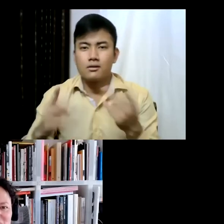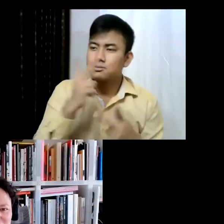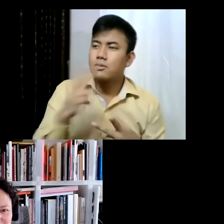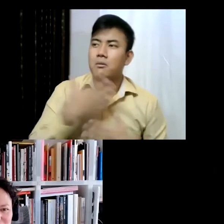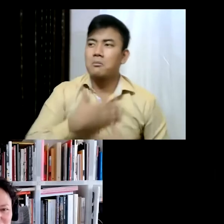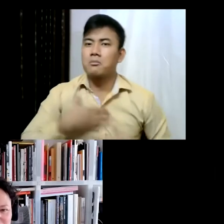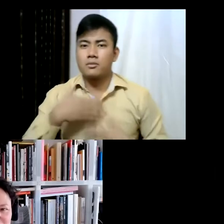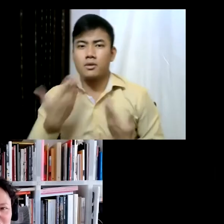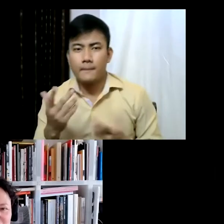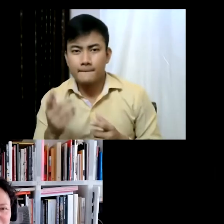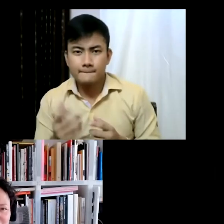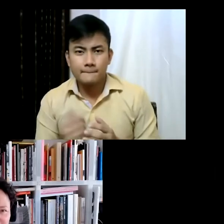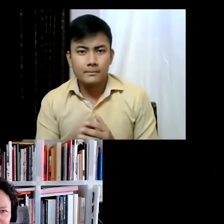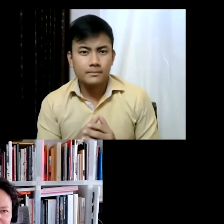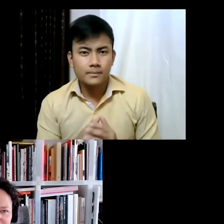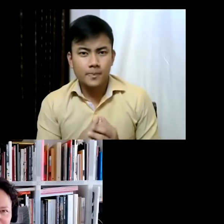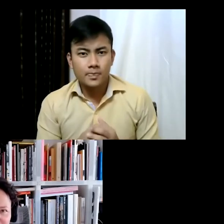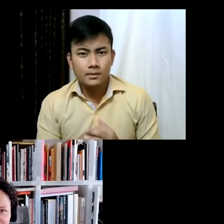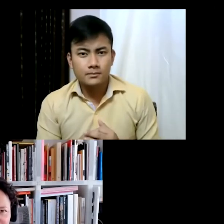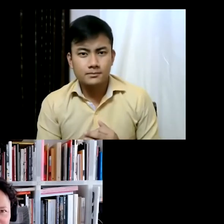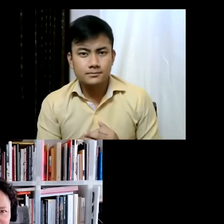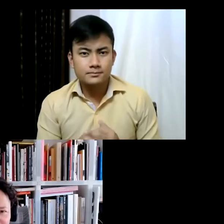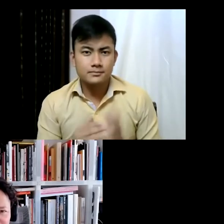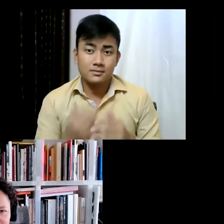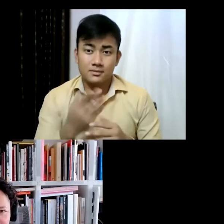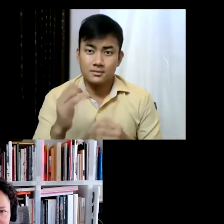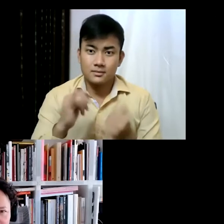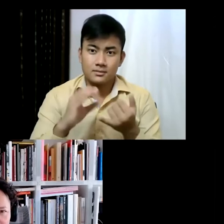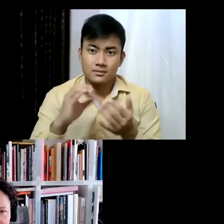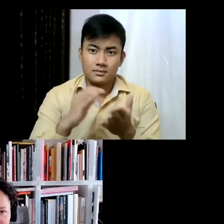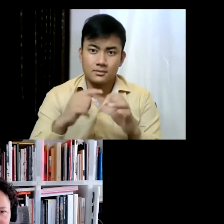so the High Line has... what it's done is really expanded the role of contemporary art in public